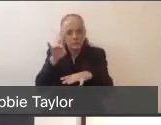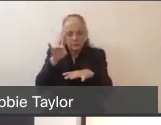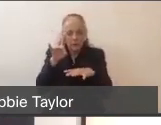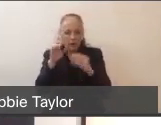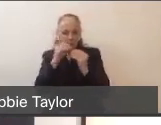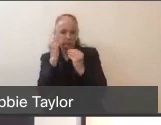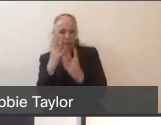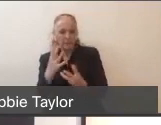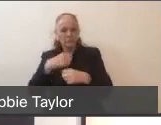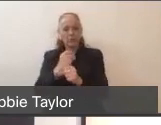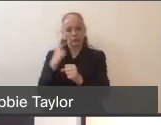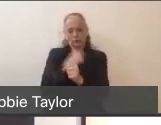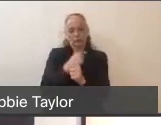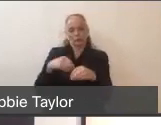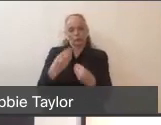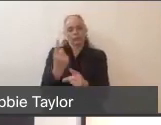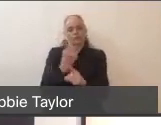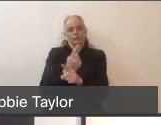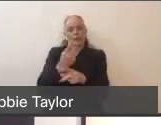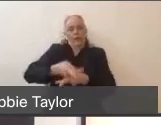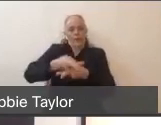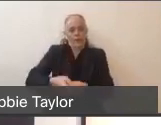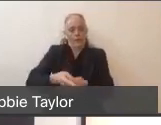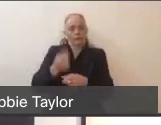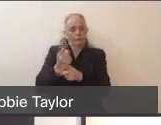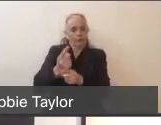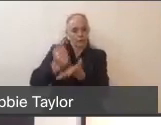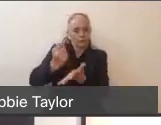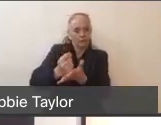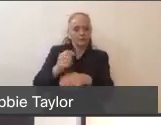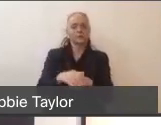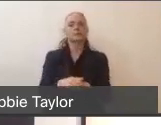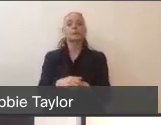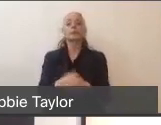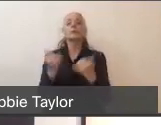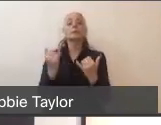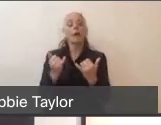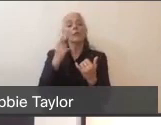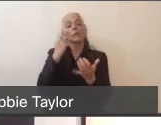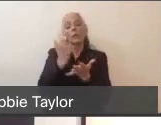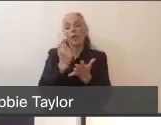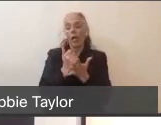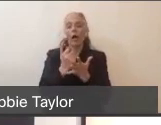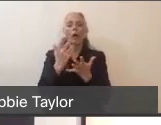So just to give you some detail where we're at, I think it's useful to run through where we made progress so far,